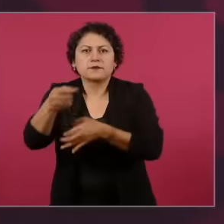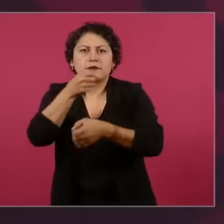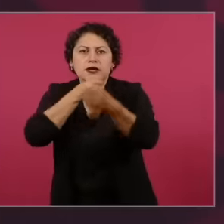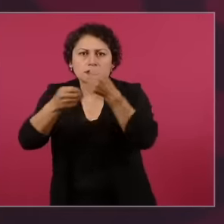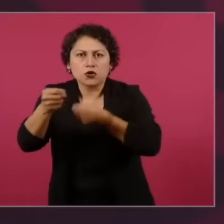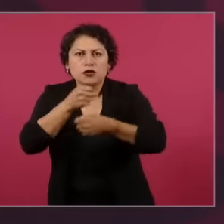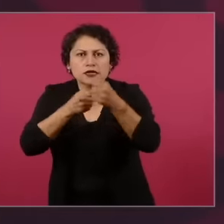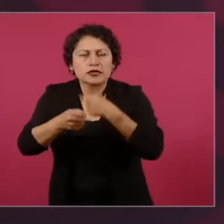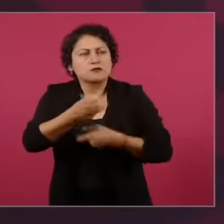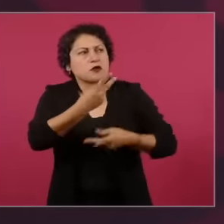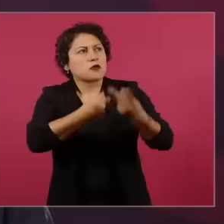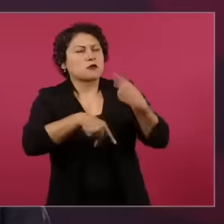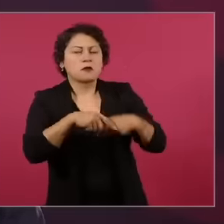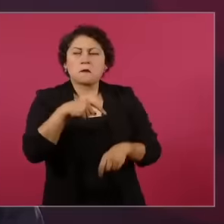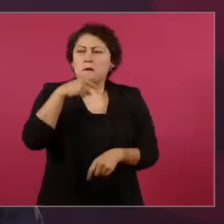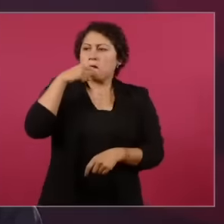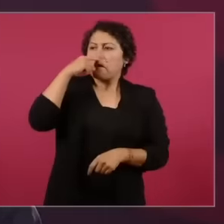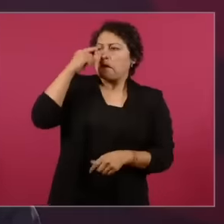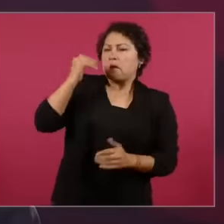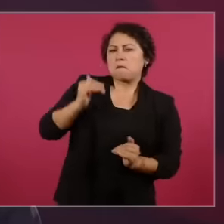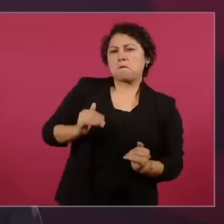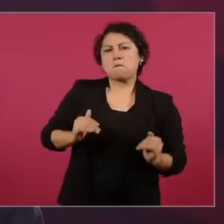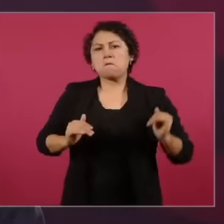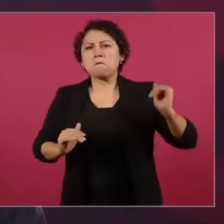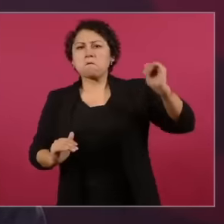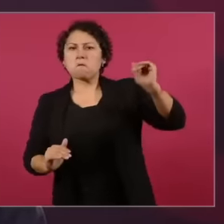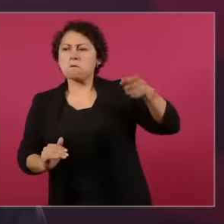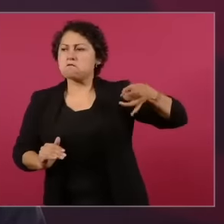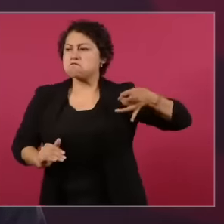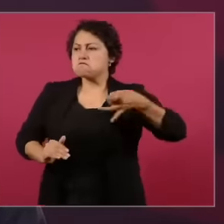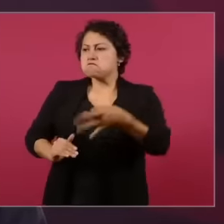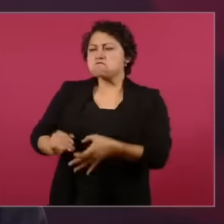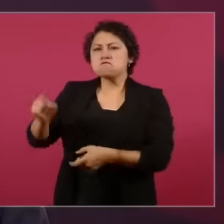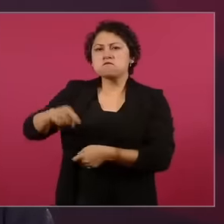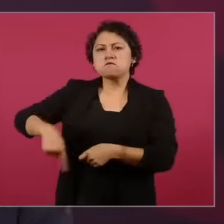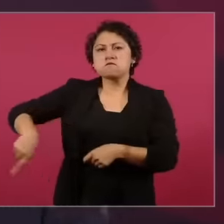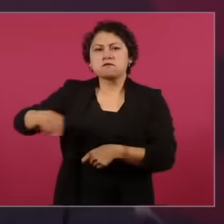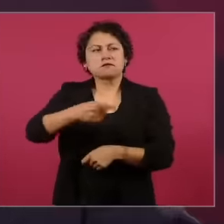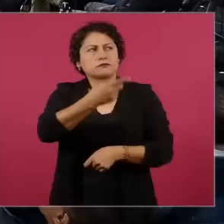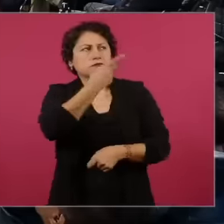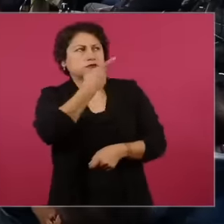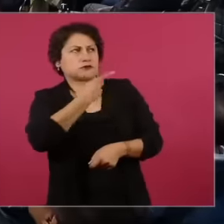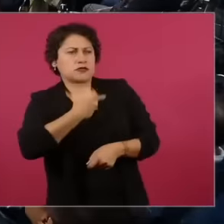disqualify the work of colleagues saying that here some of us come to ask the president